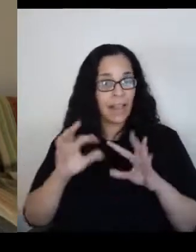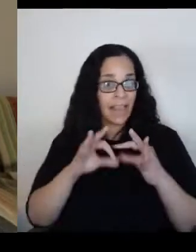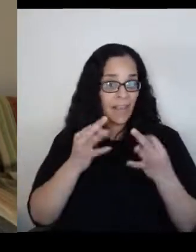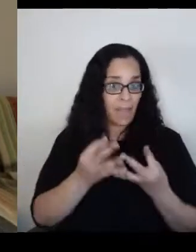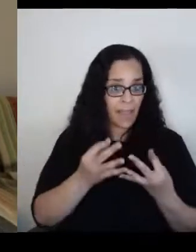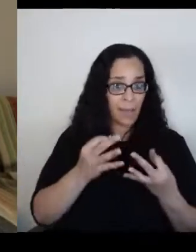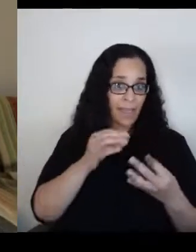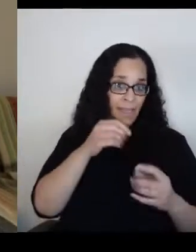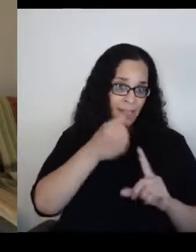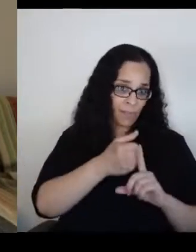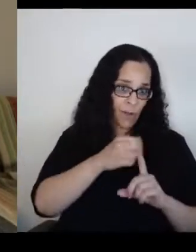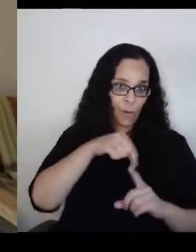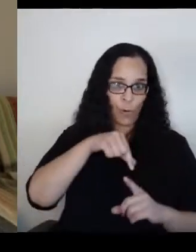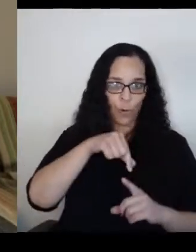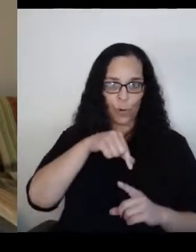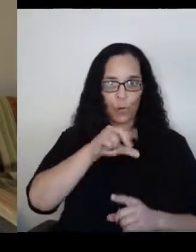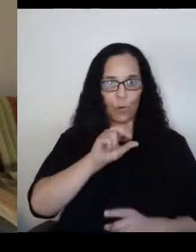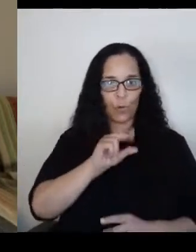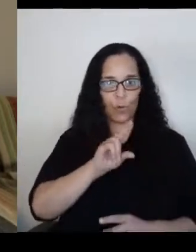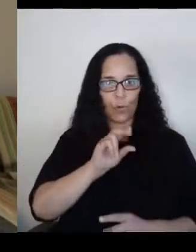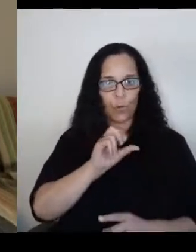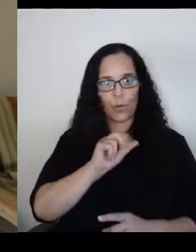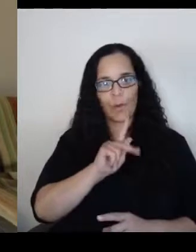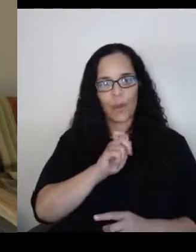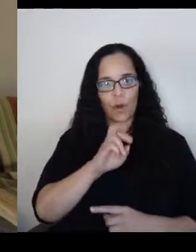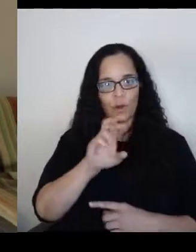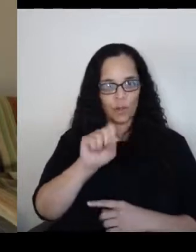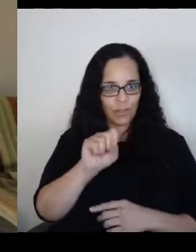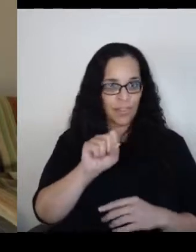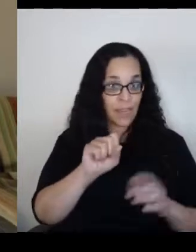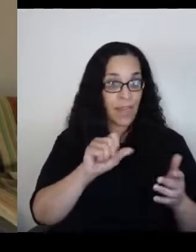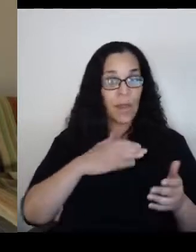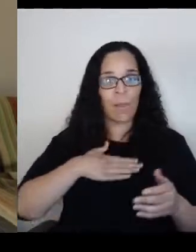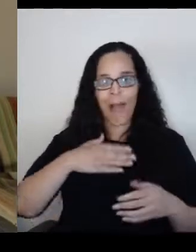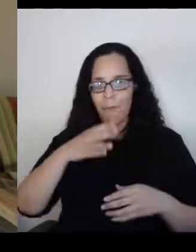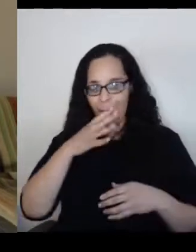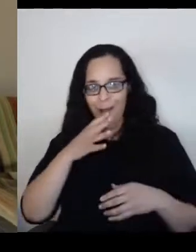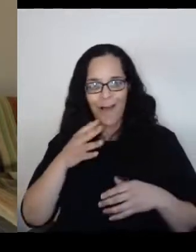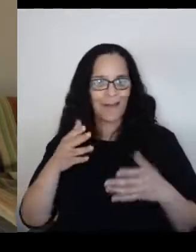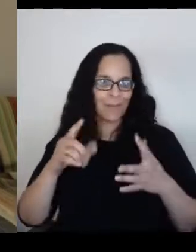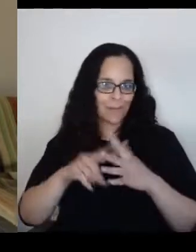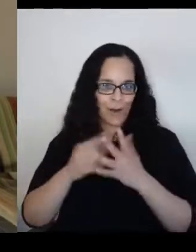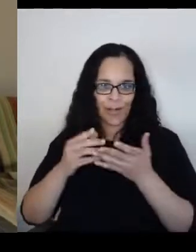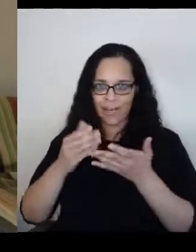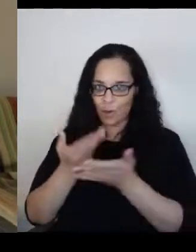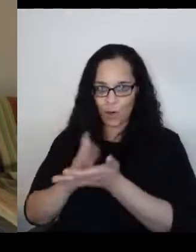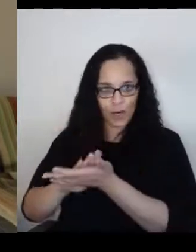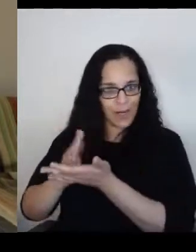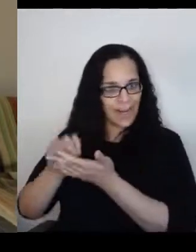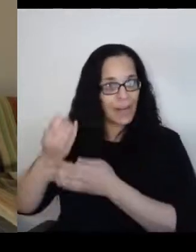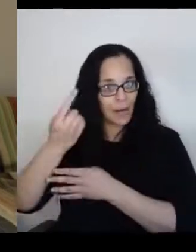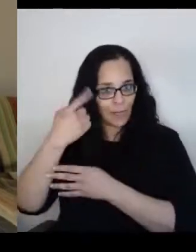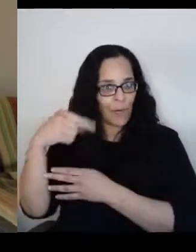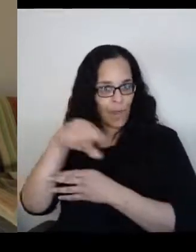and my mother became the chef, so to speak, for the boarders.